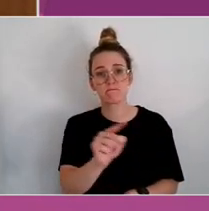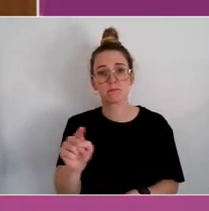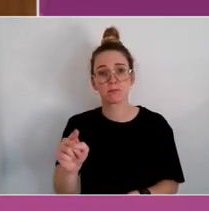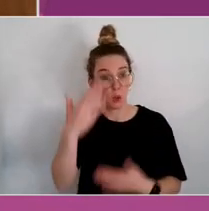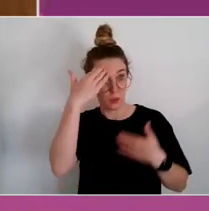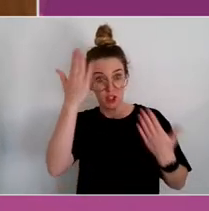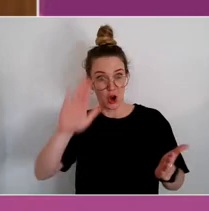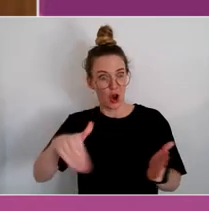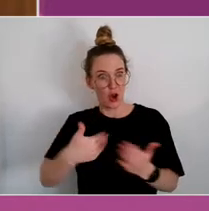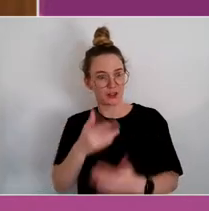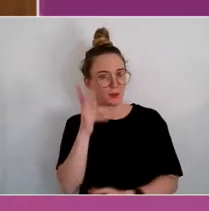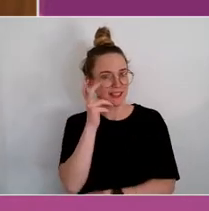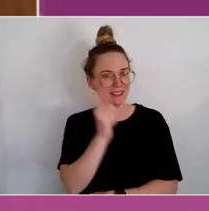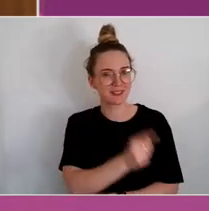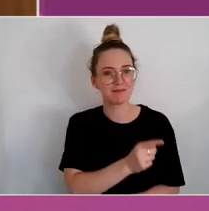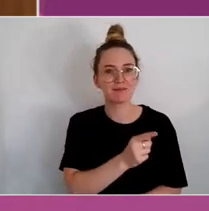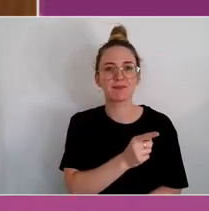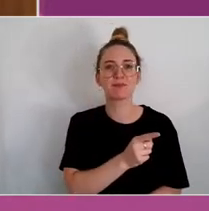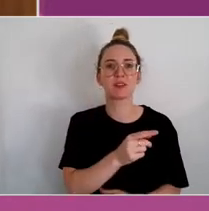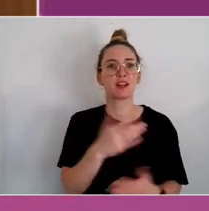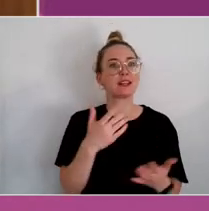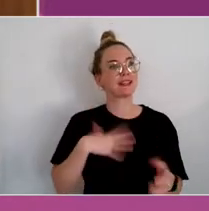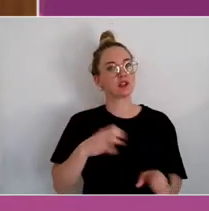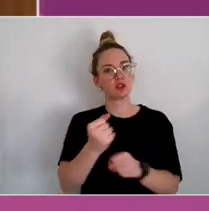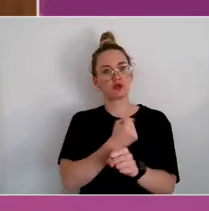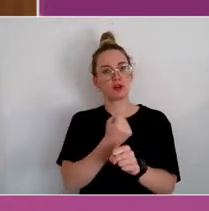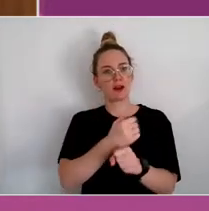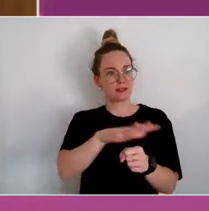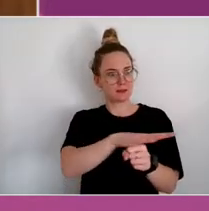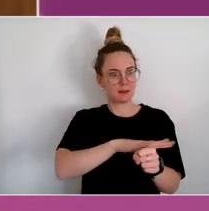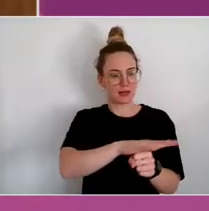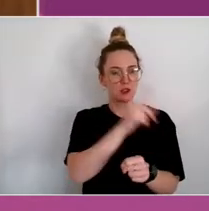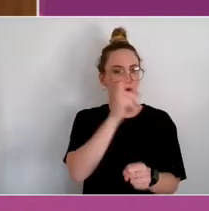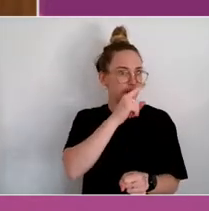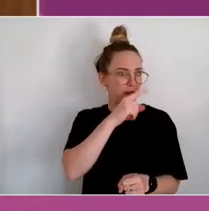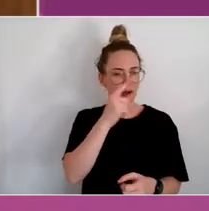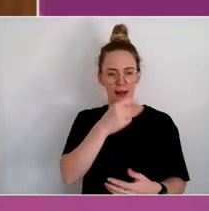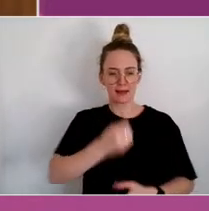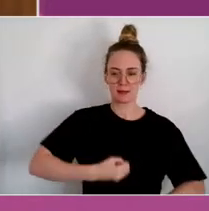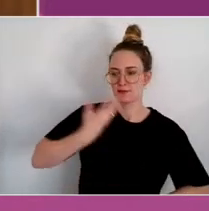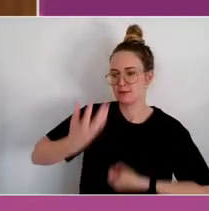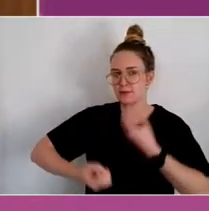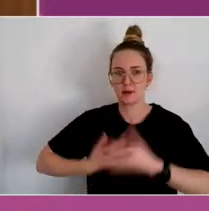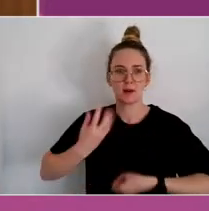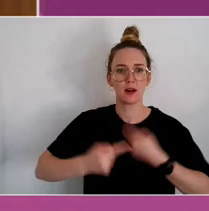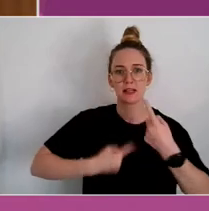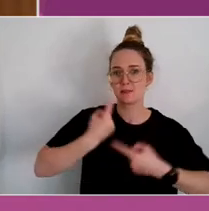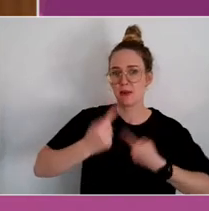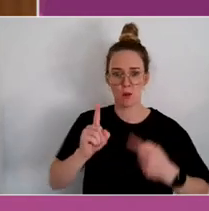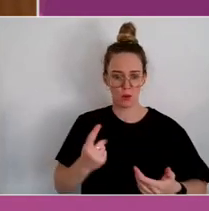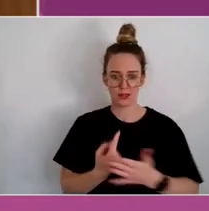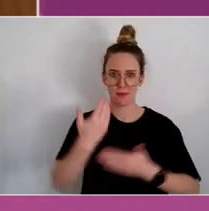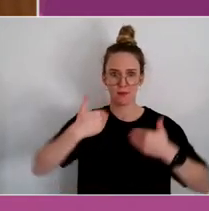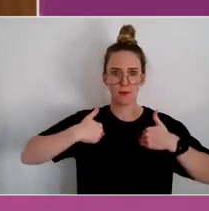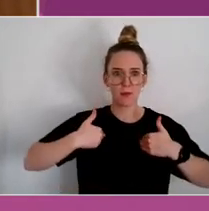It's about creating the space where people can articulate what is happening for them, and work towards a solution.